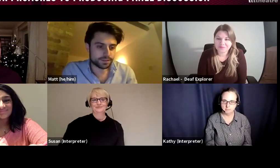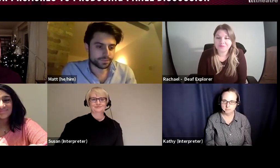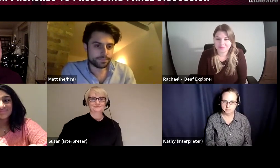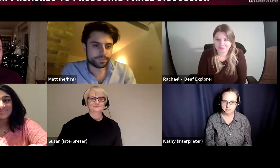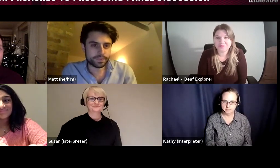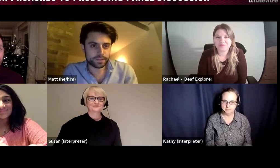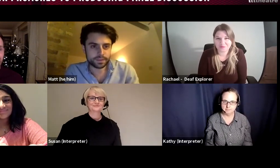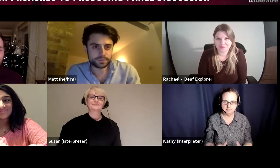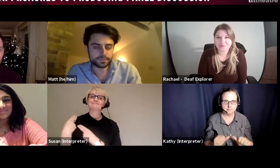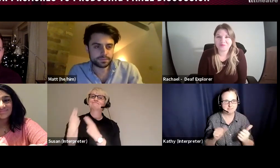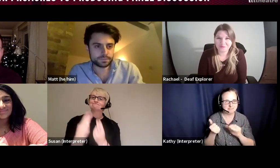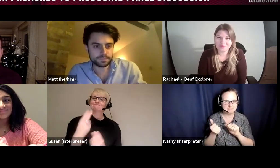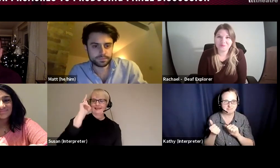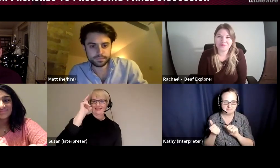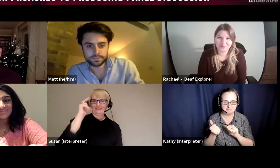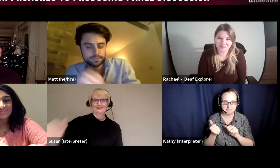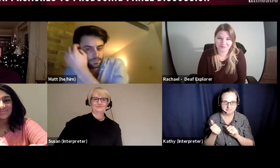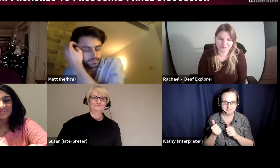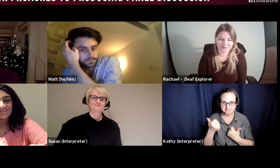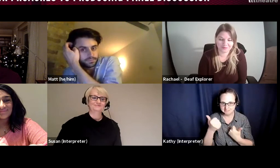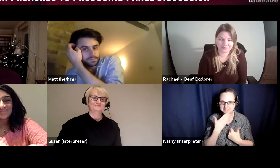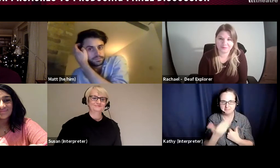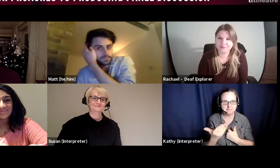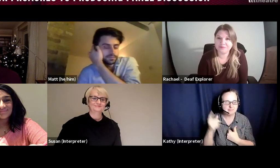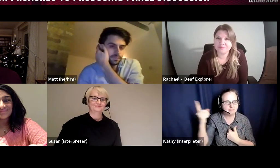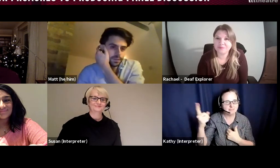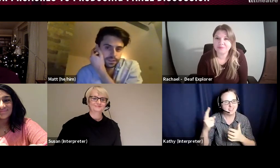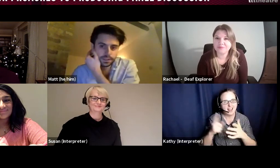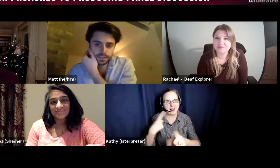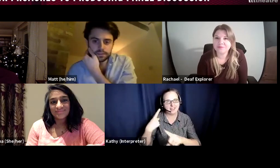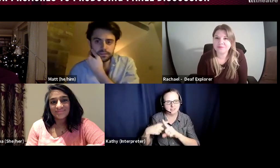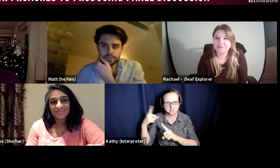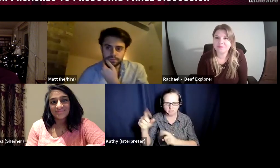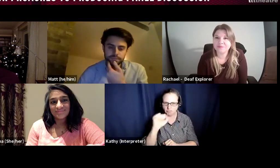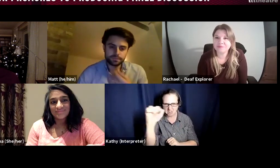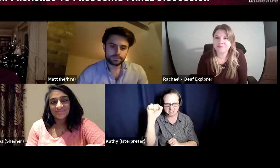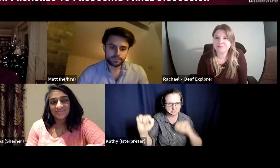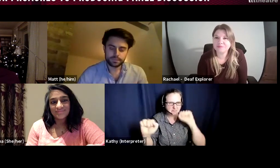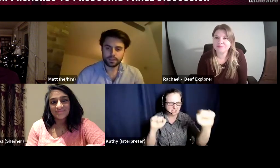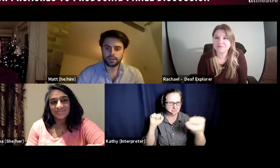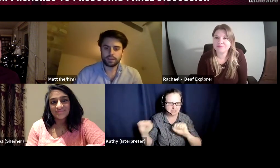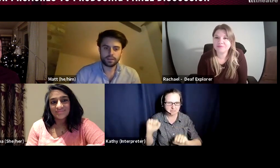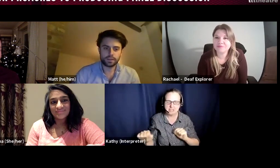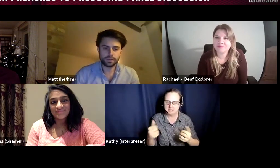that we have all learnt along the way, and I would add that a really important skill